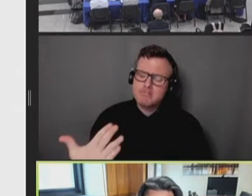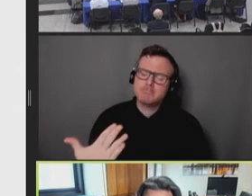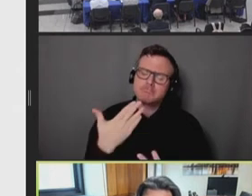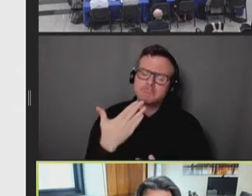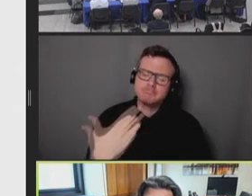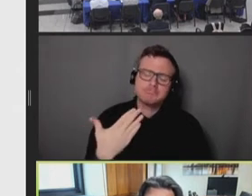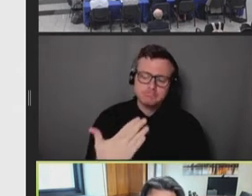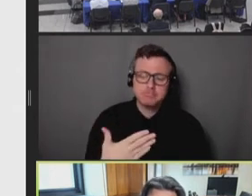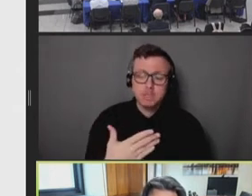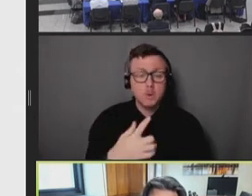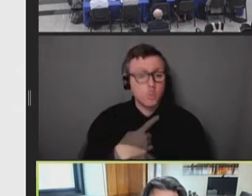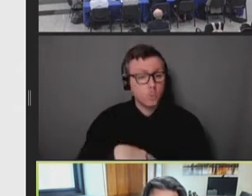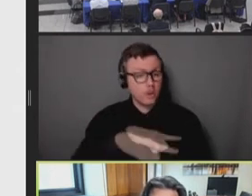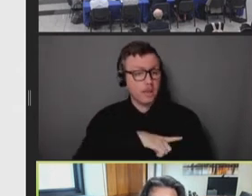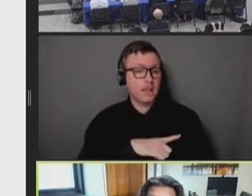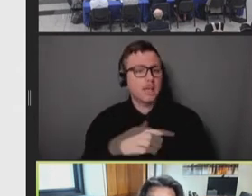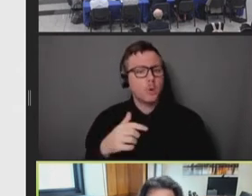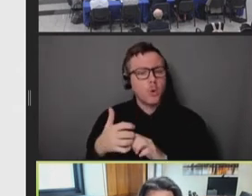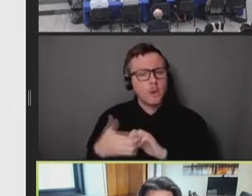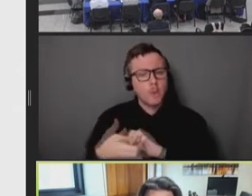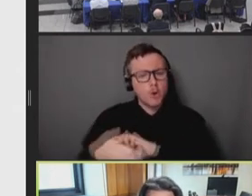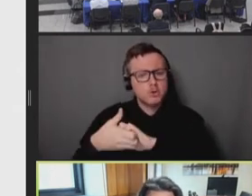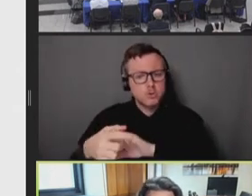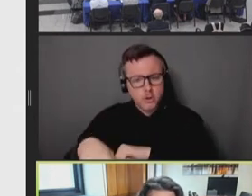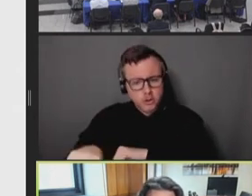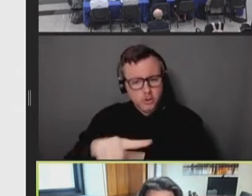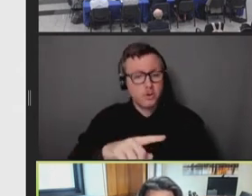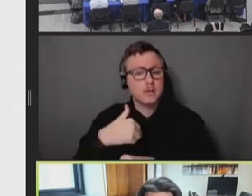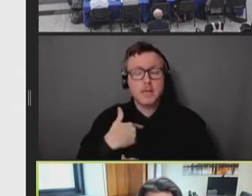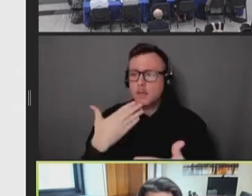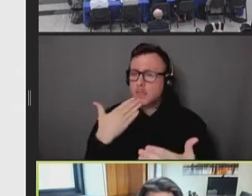we feel like we're in partnership with you. And thank you to everyone at the Department of Health